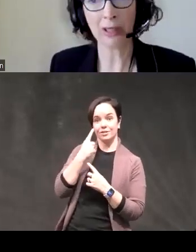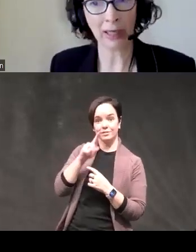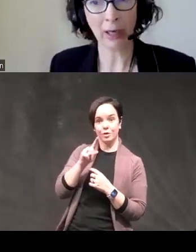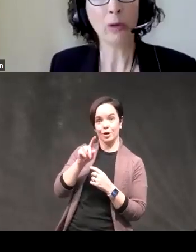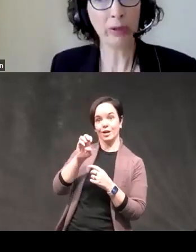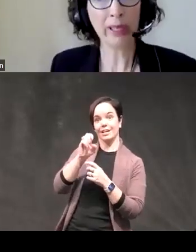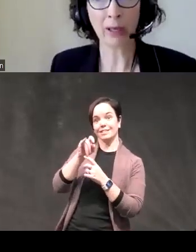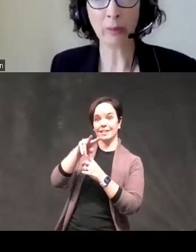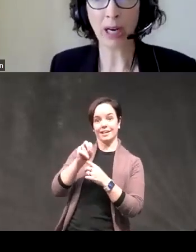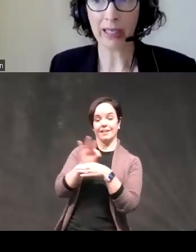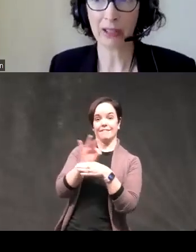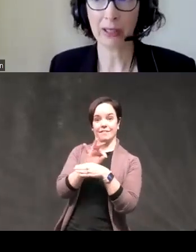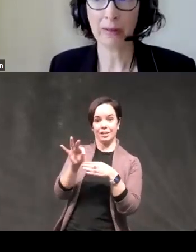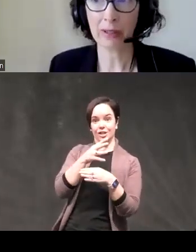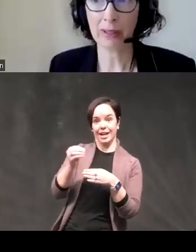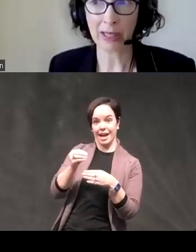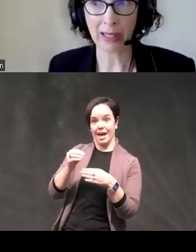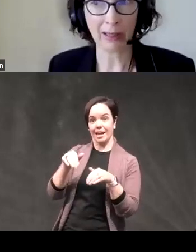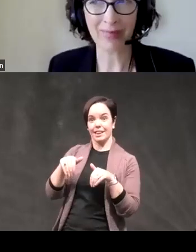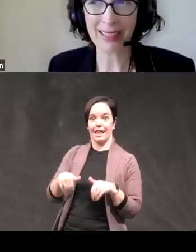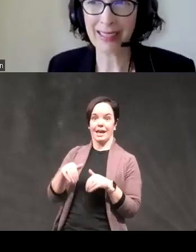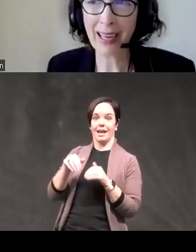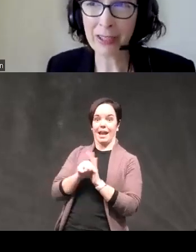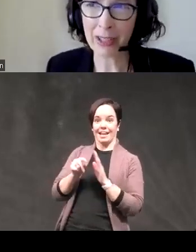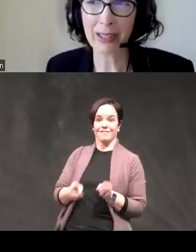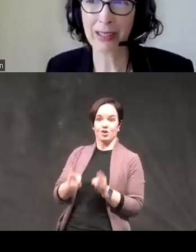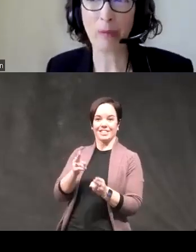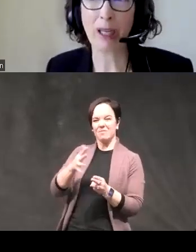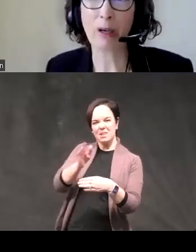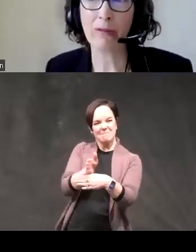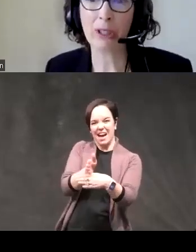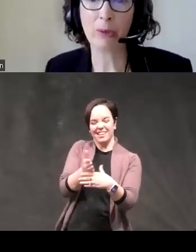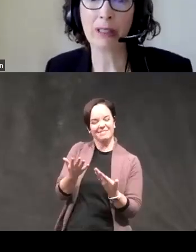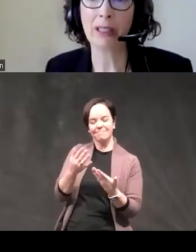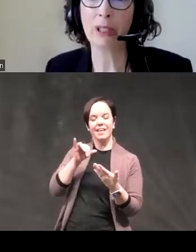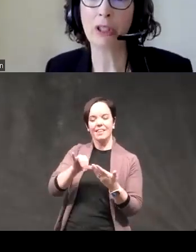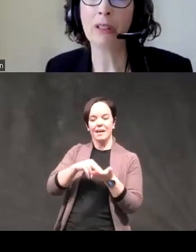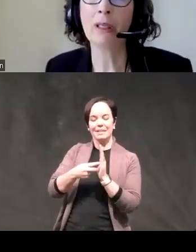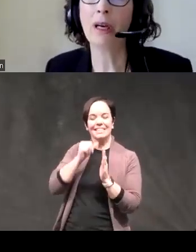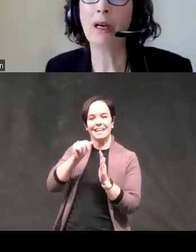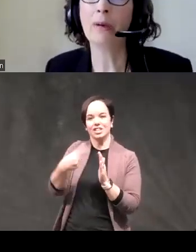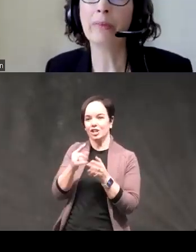urgency pretty darn modest suggesting it's not just something about response inhibition um